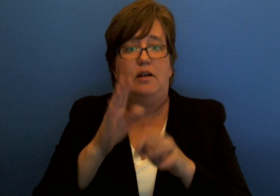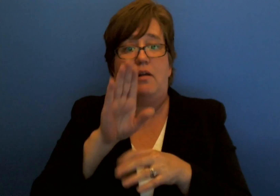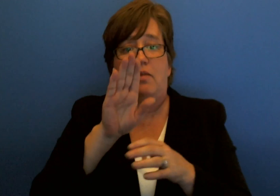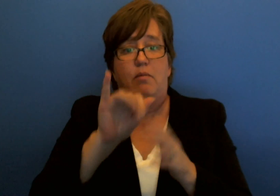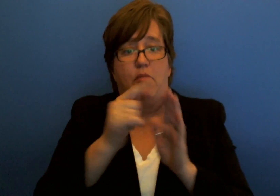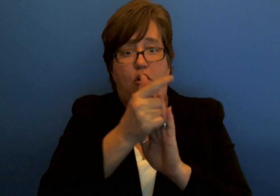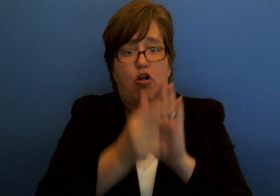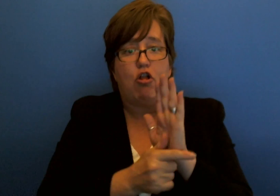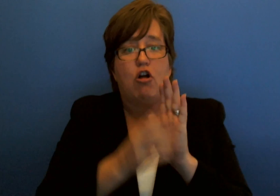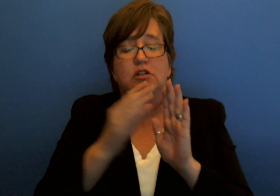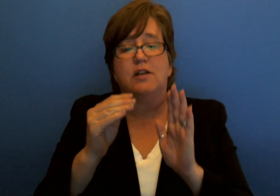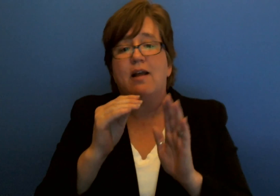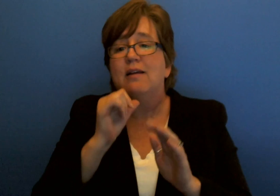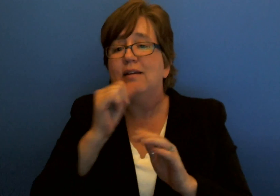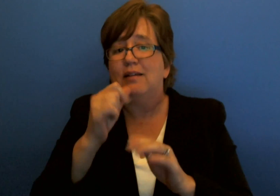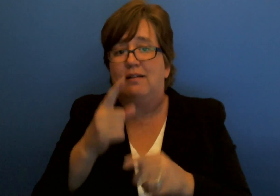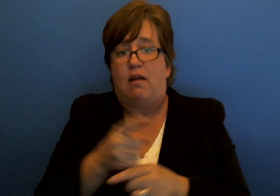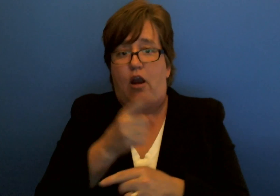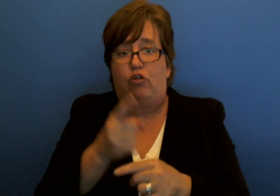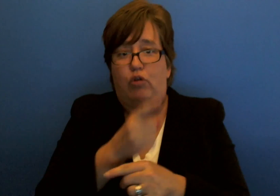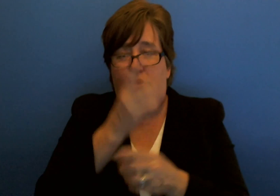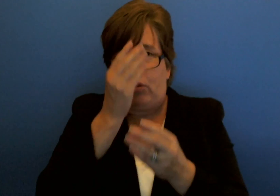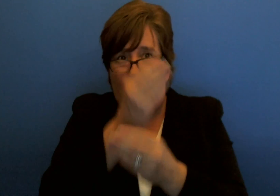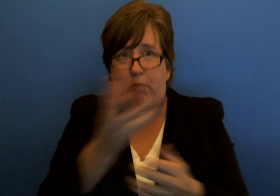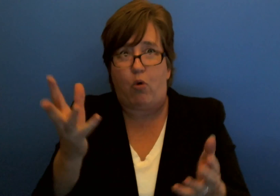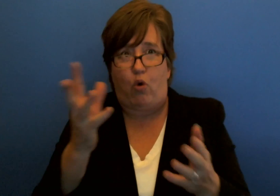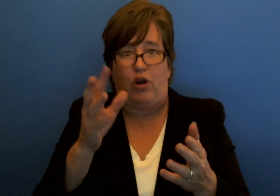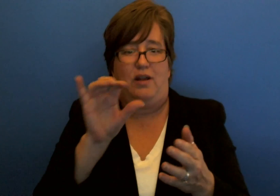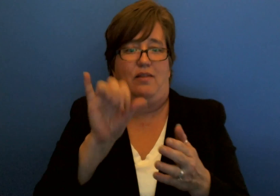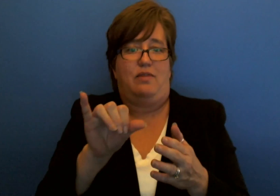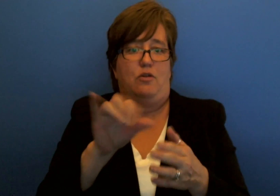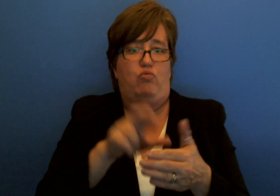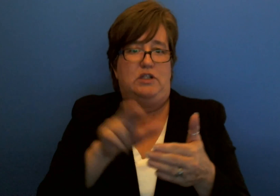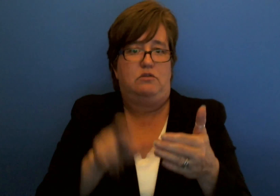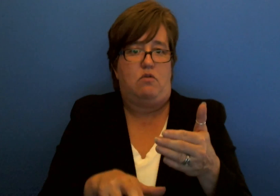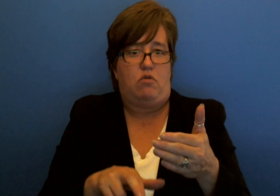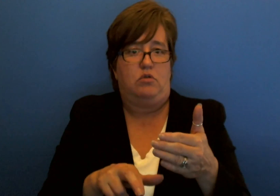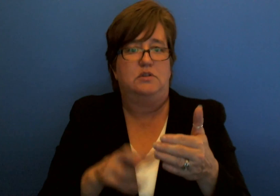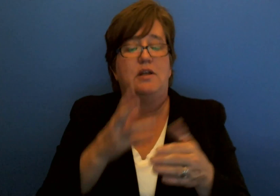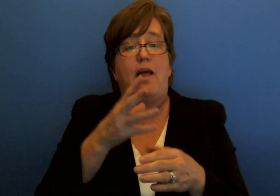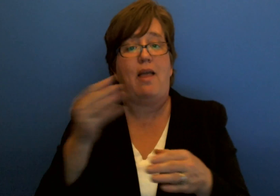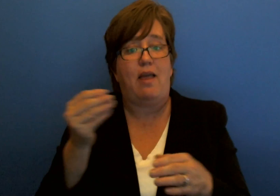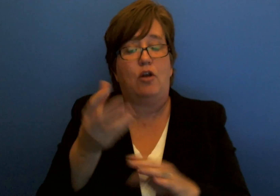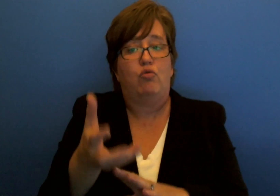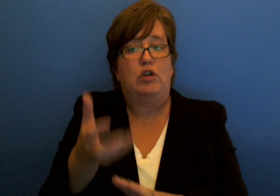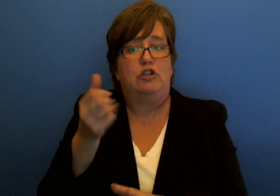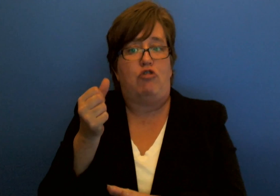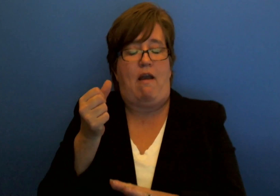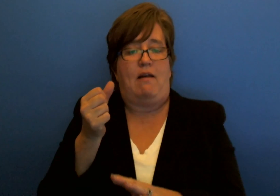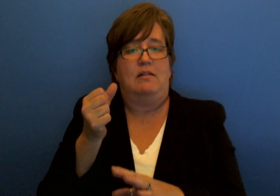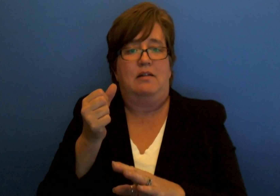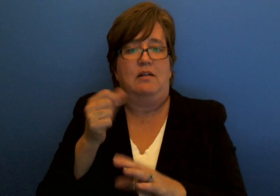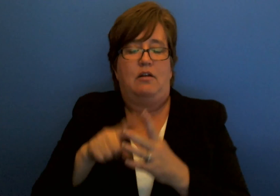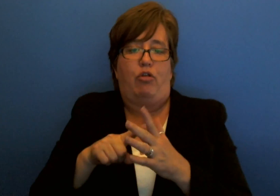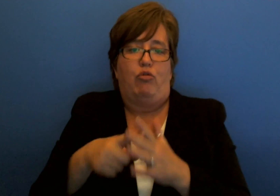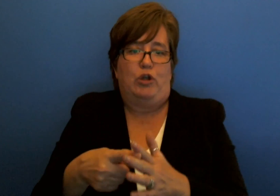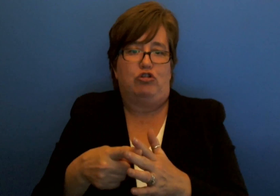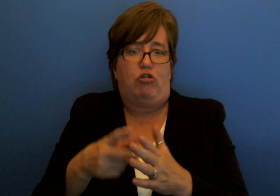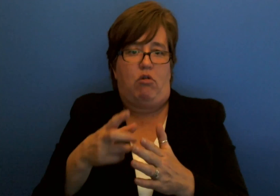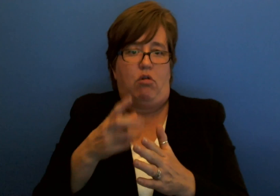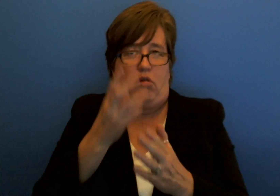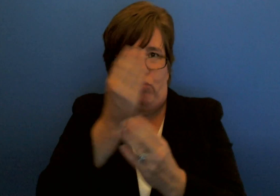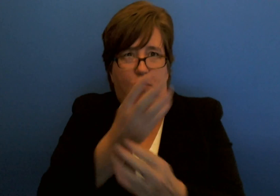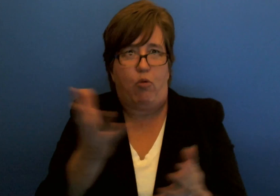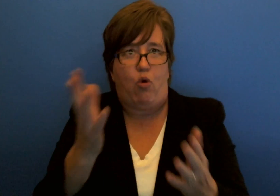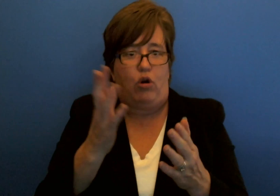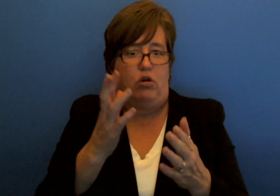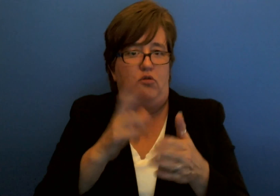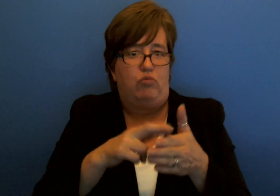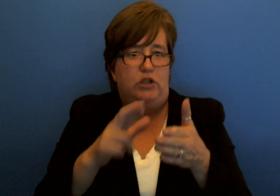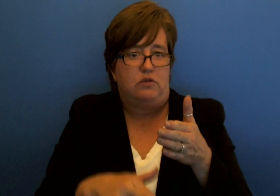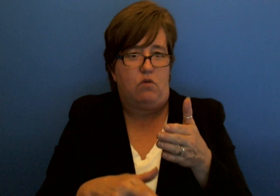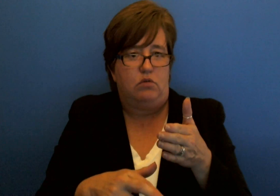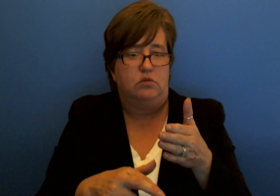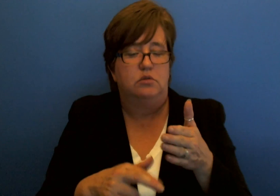bylaws and inaccurately reporting the results of this bylaws referendum and retracting the originally reported results.